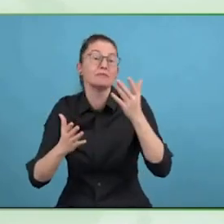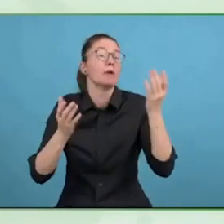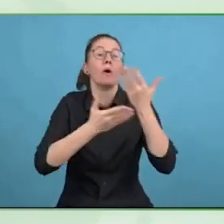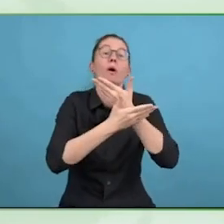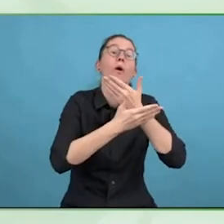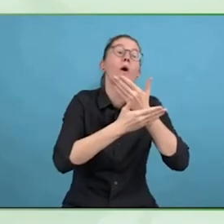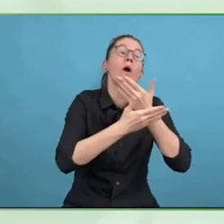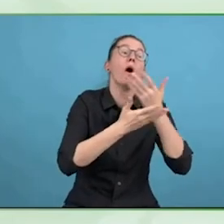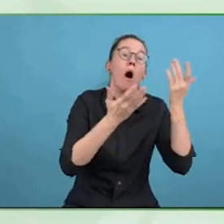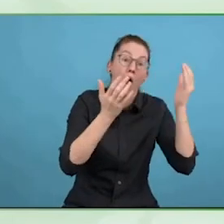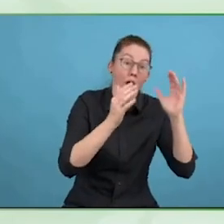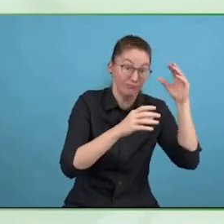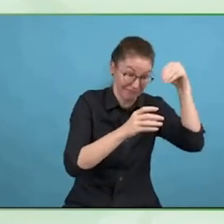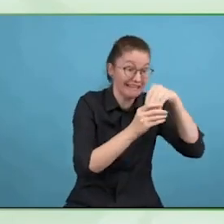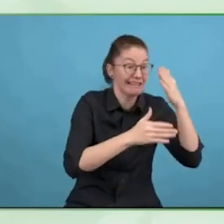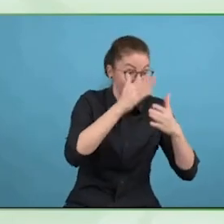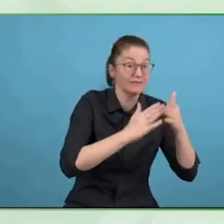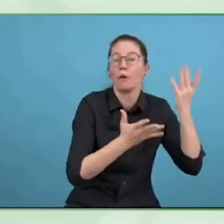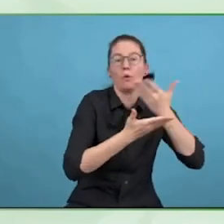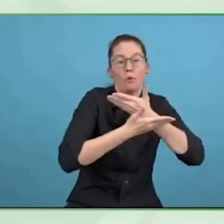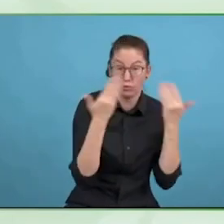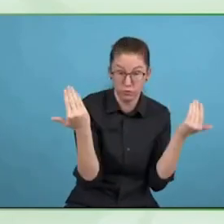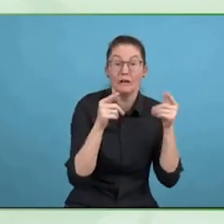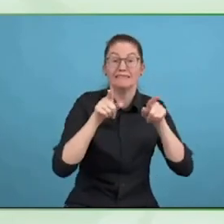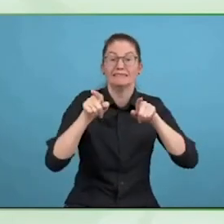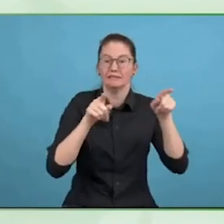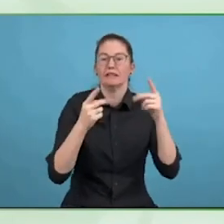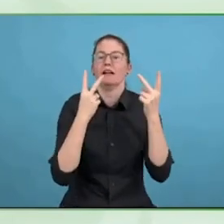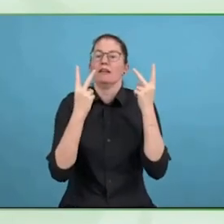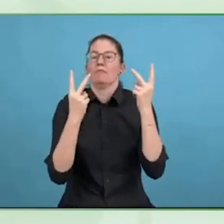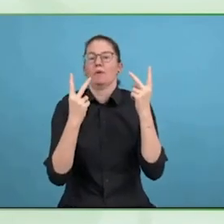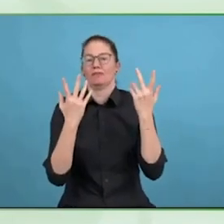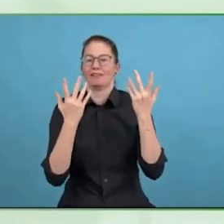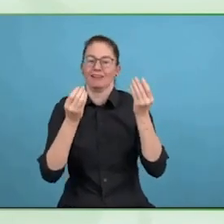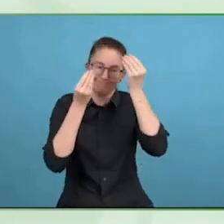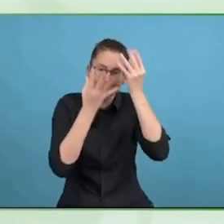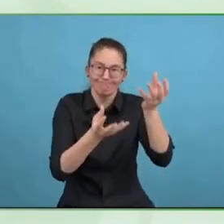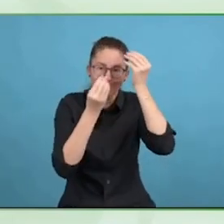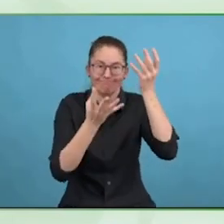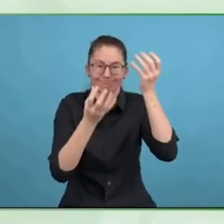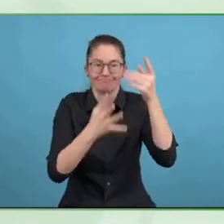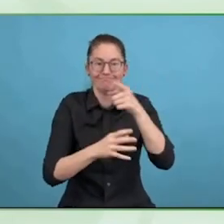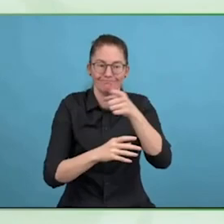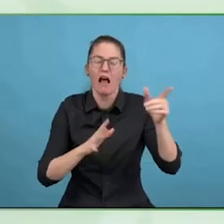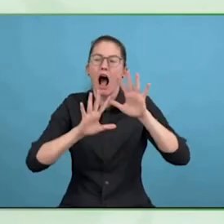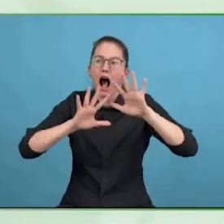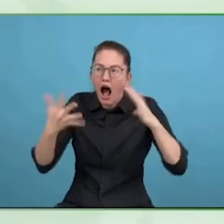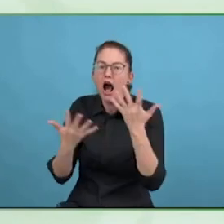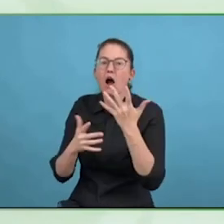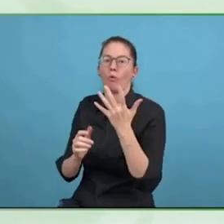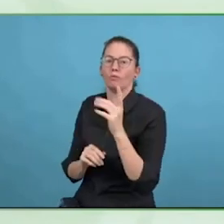can do that by easy language, which is a typical accessibility solution. That is one thing you can do.